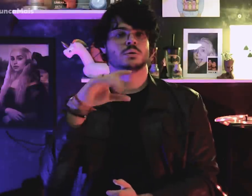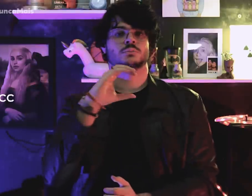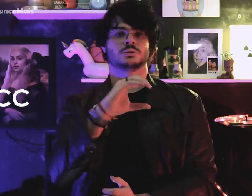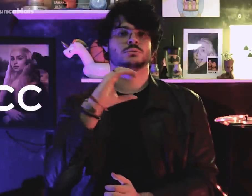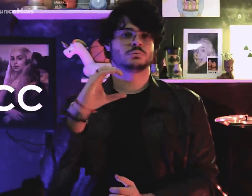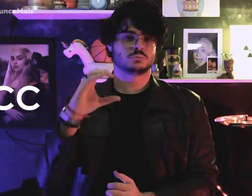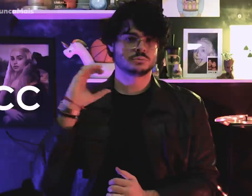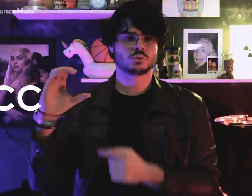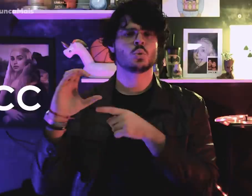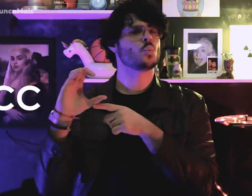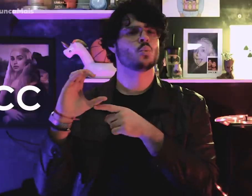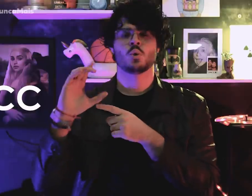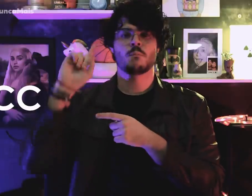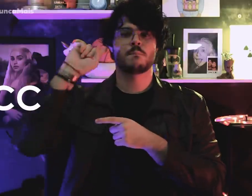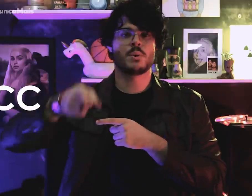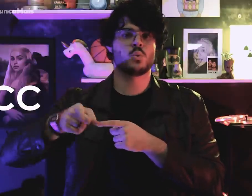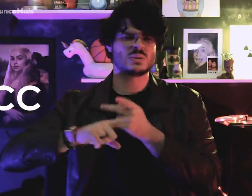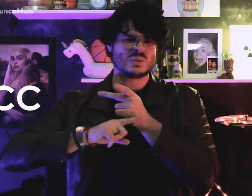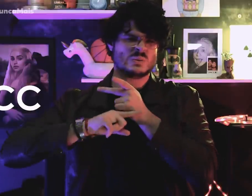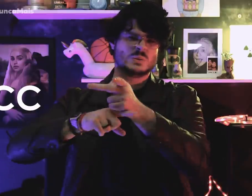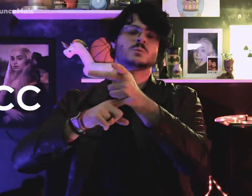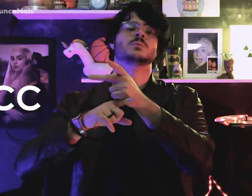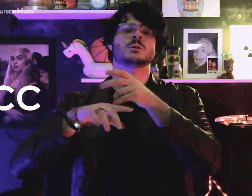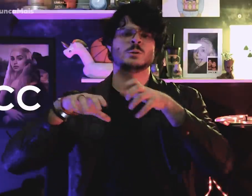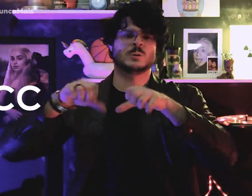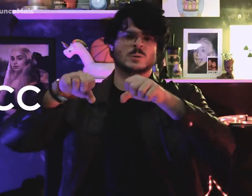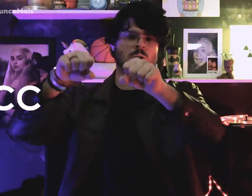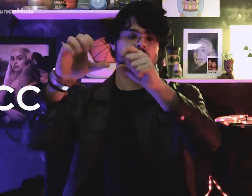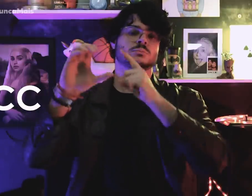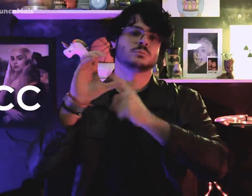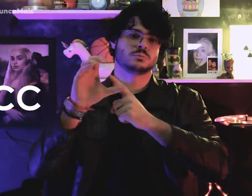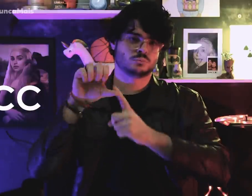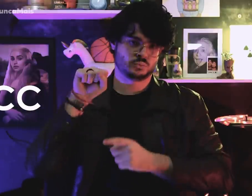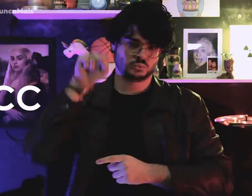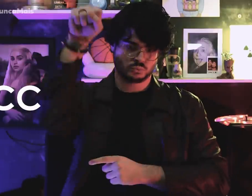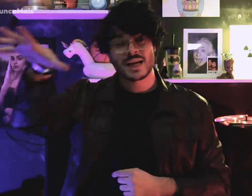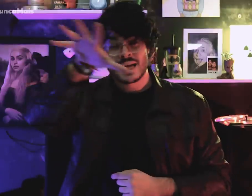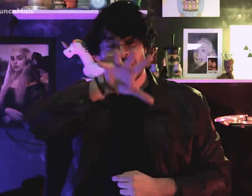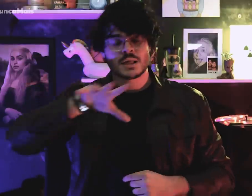Hunting Command to the Communists (CCC),